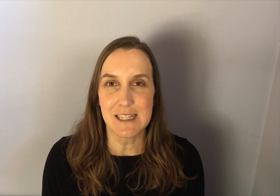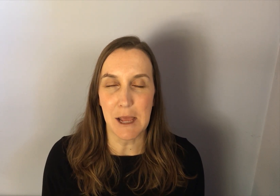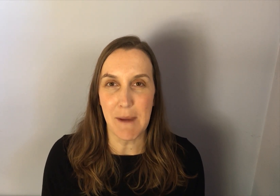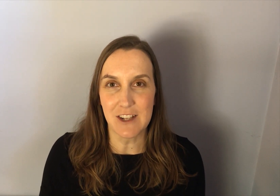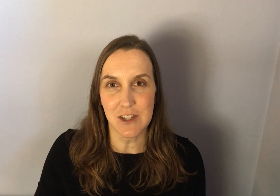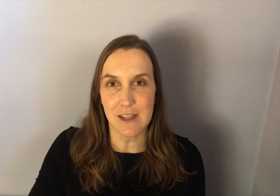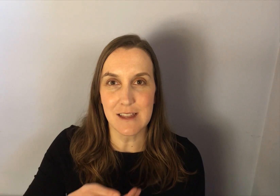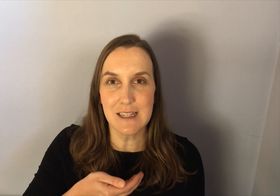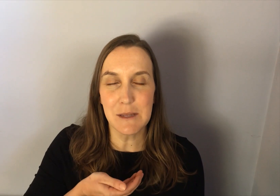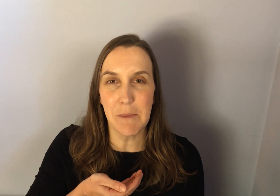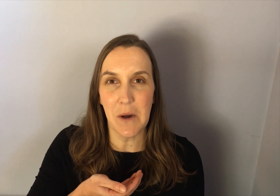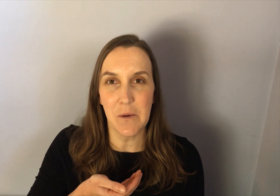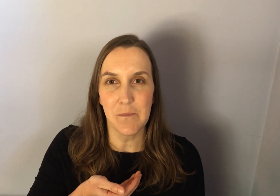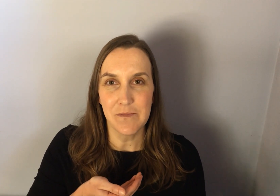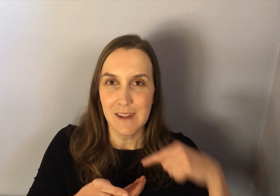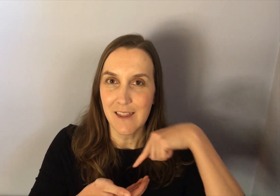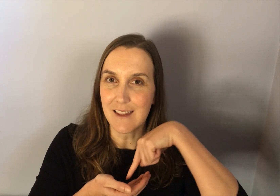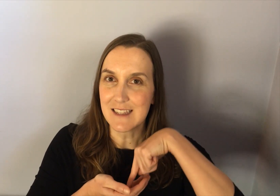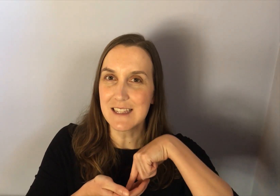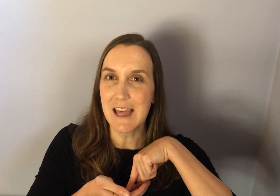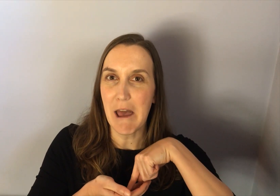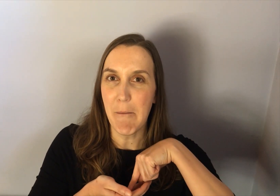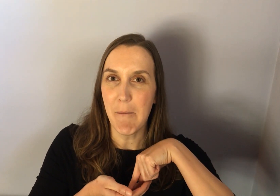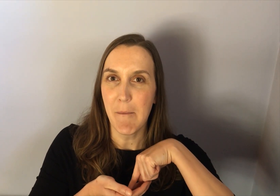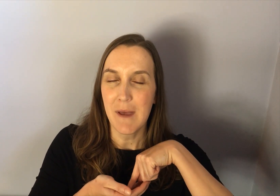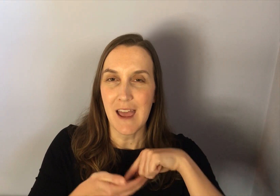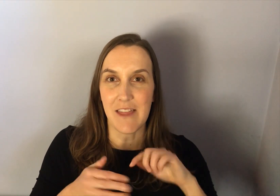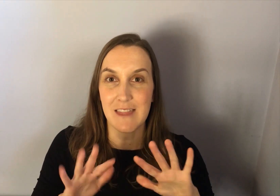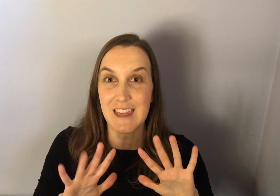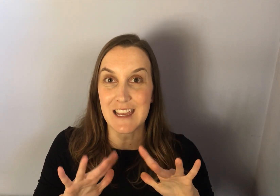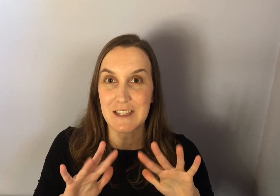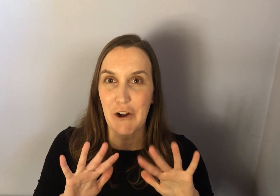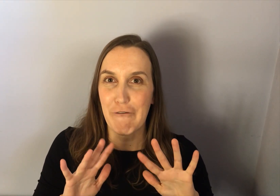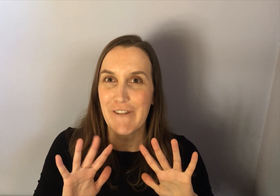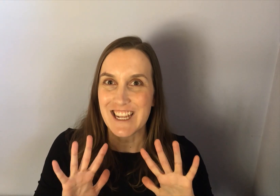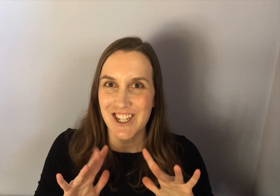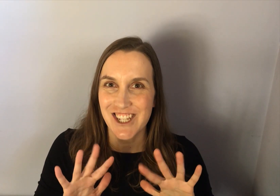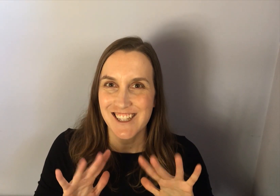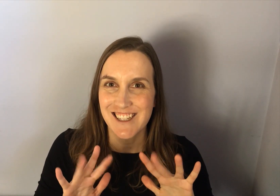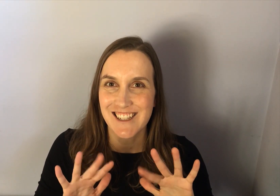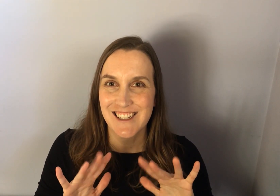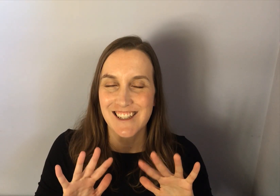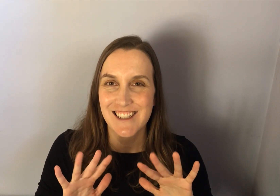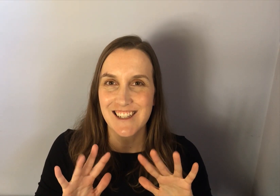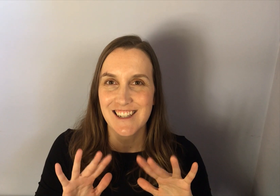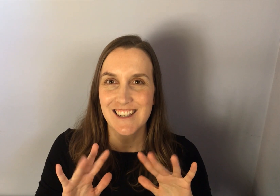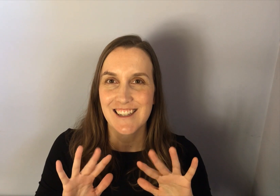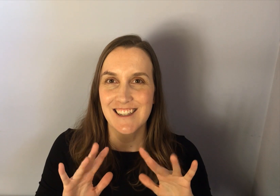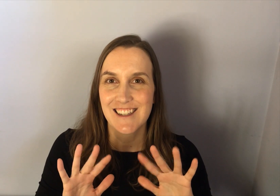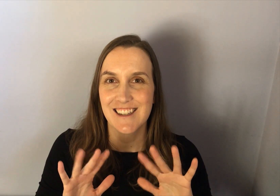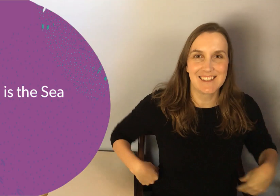as they imagine that this is a boat, this is them, and these are fish.